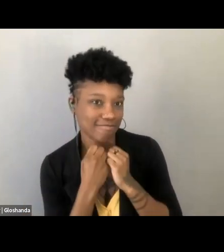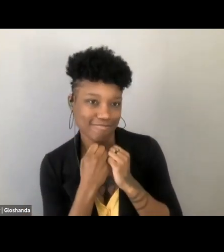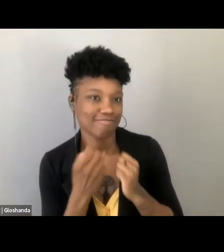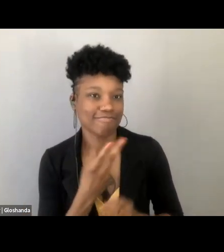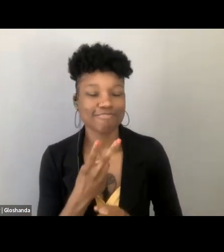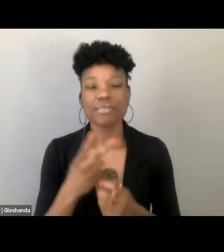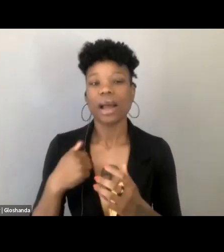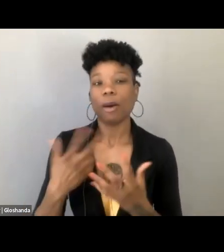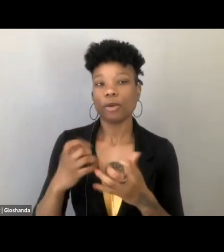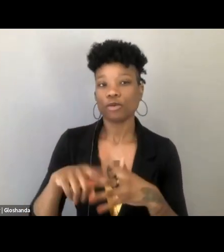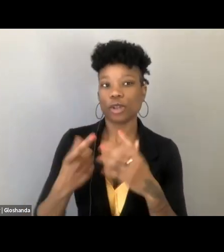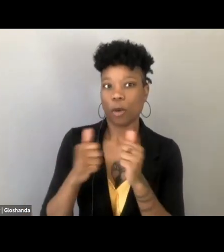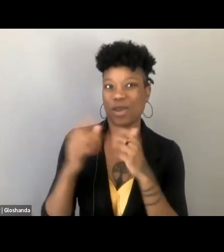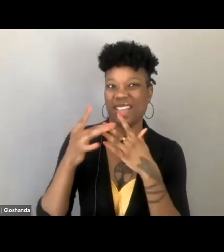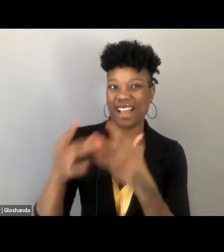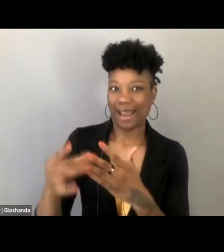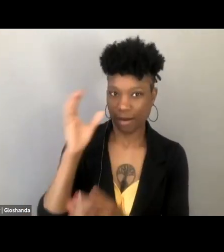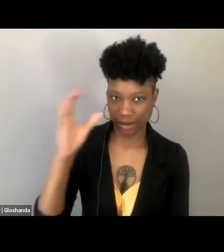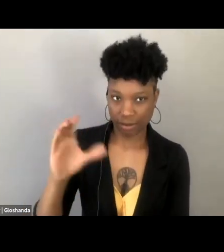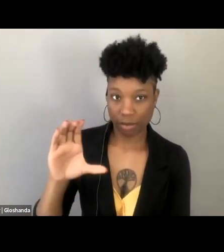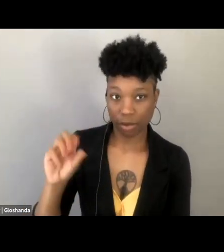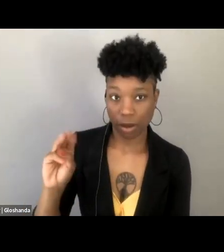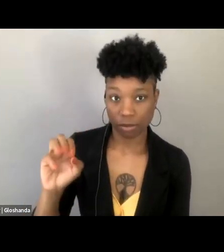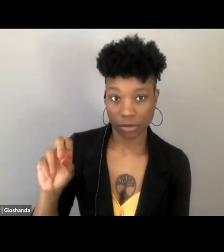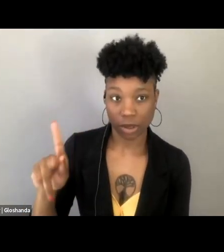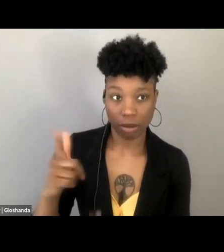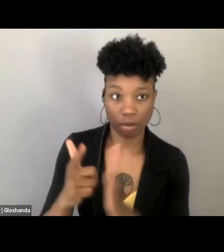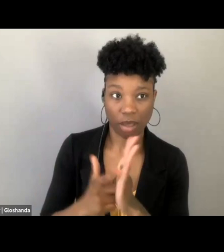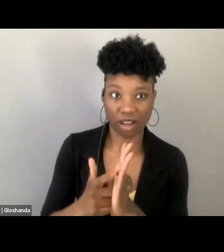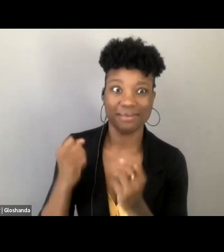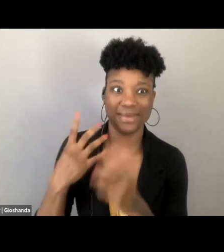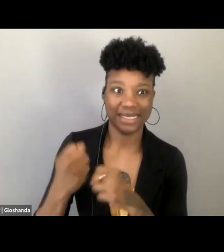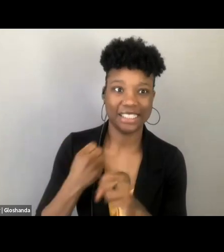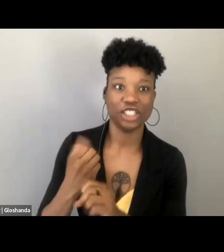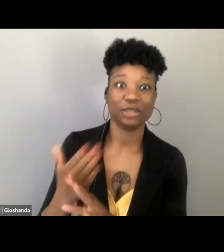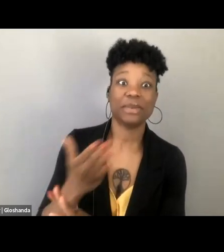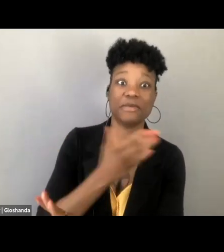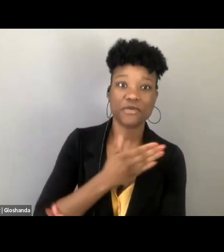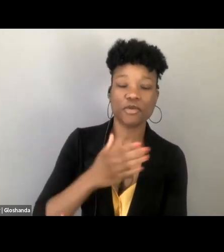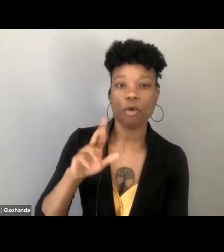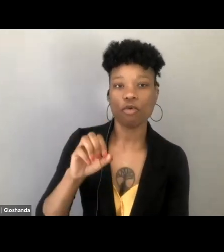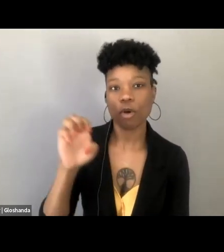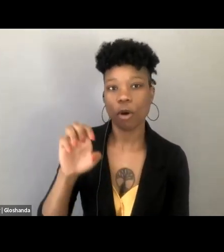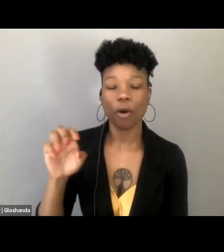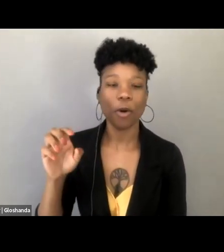Comstock laws in the years immediately before Roe v. Wade worked to uphold medical scarcity,